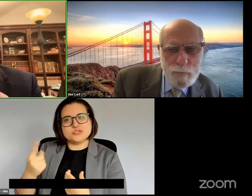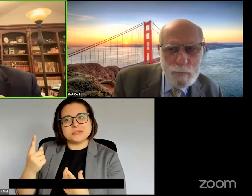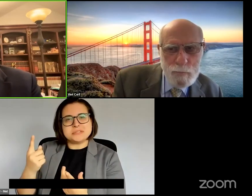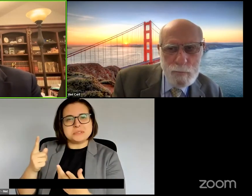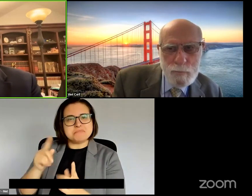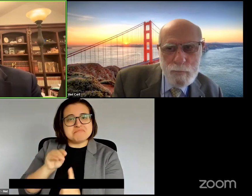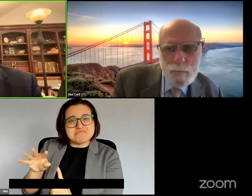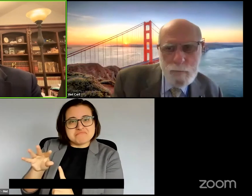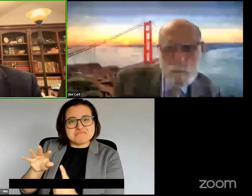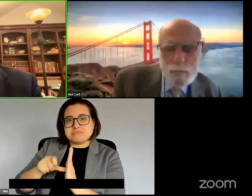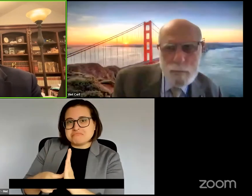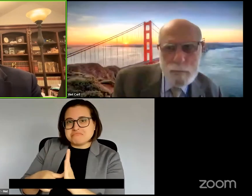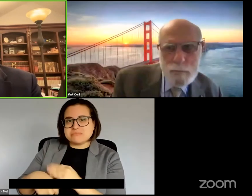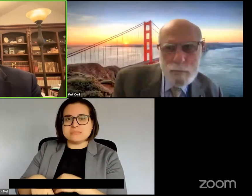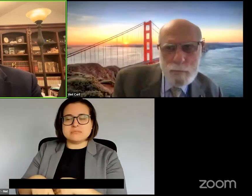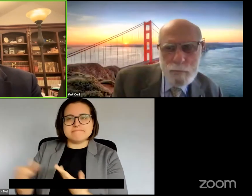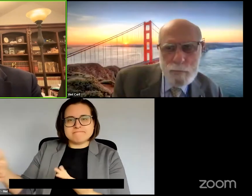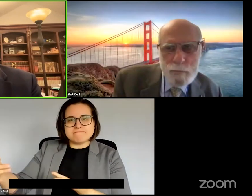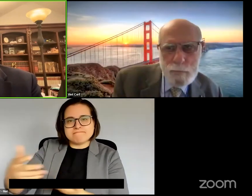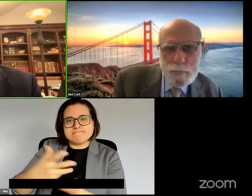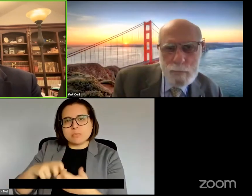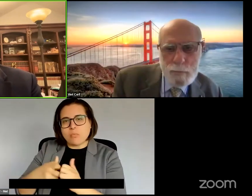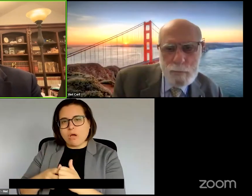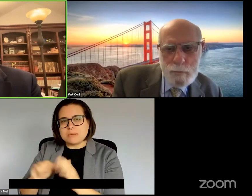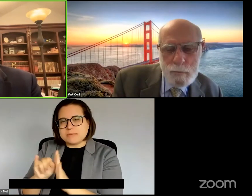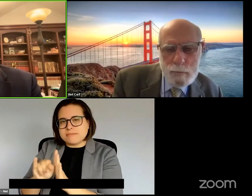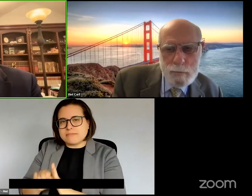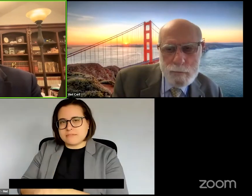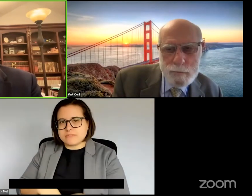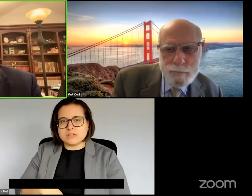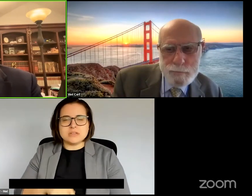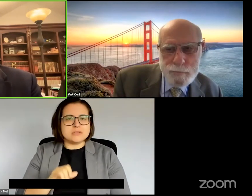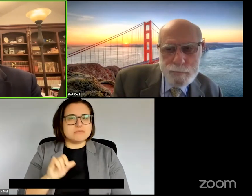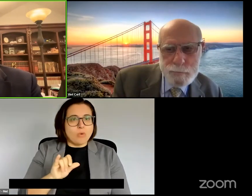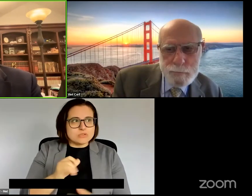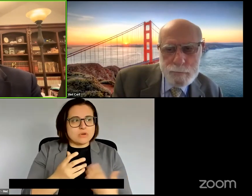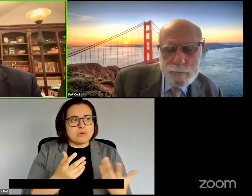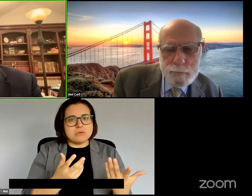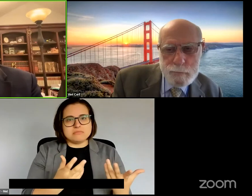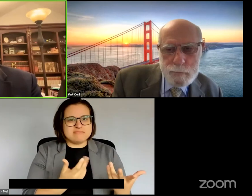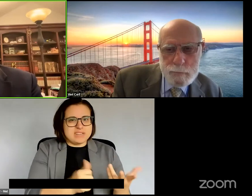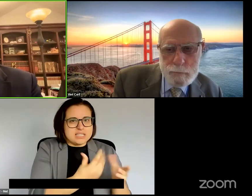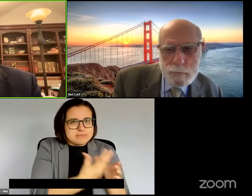harvest them and harvest the ideas and places where we need to do research because the purpose